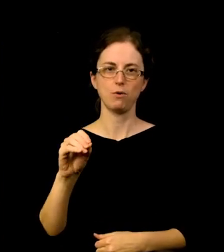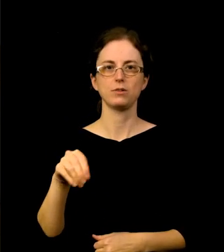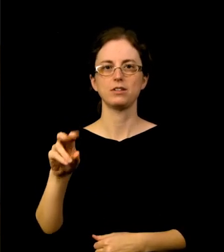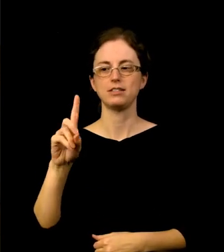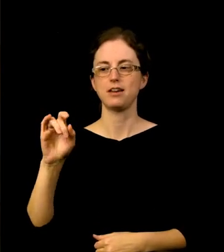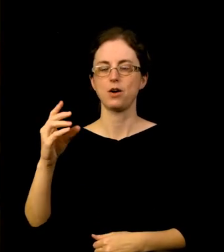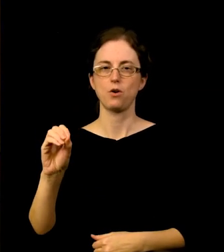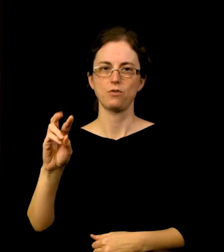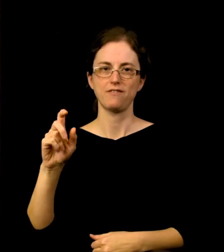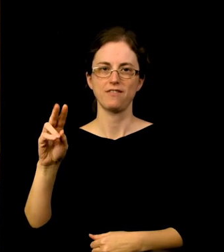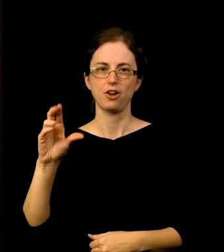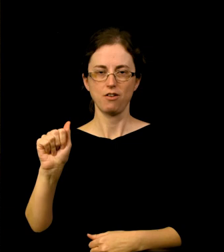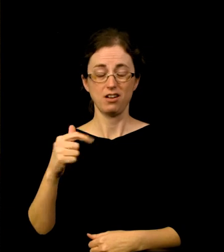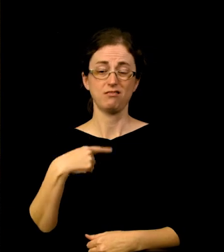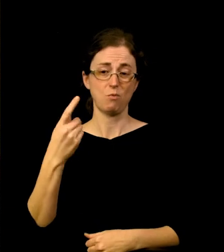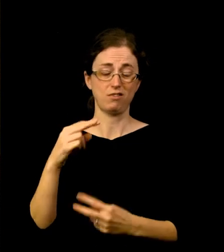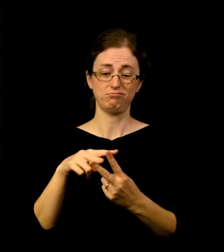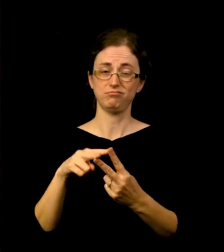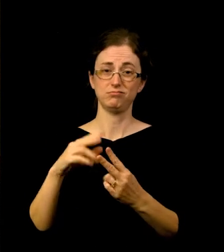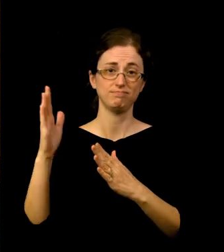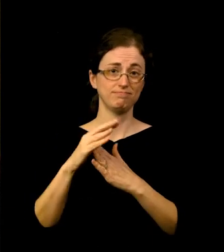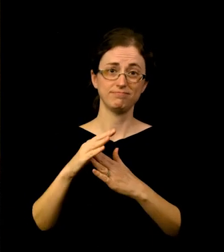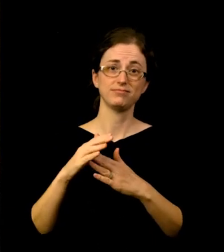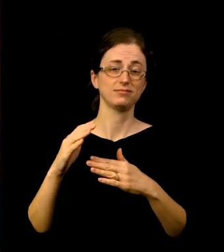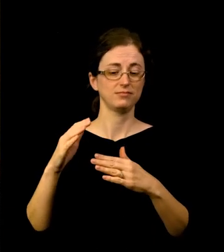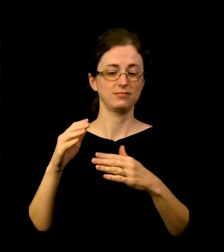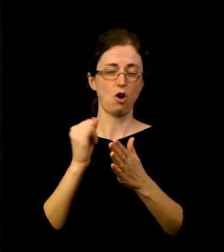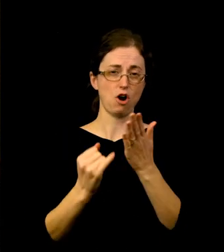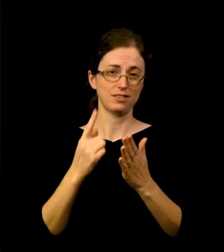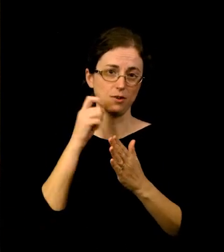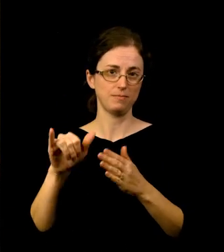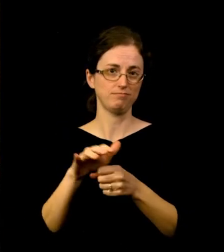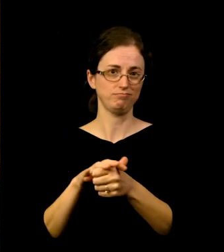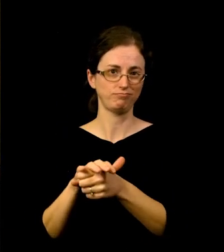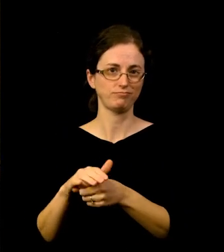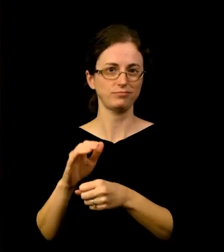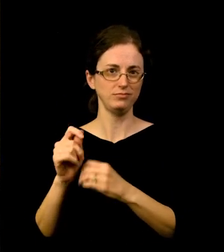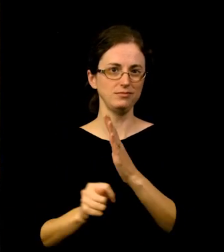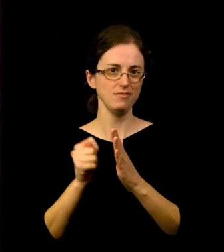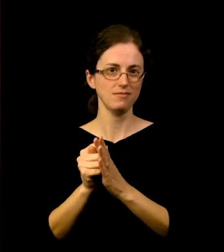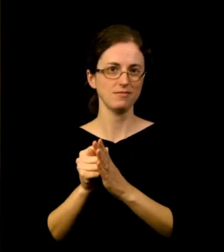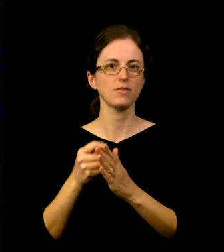This exhibition features several of Kahlo's iconic self-portraits, as well as rarely seen oil paintings by Rivera.